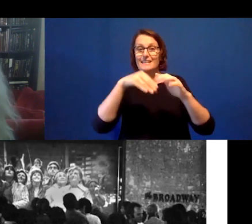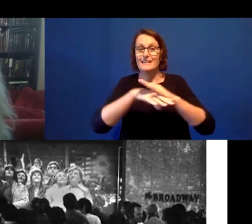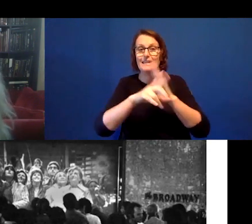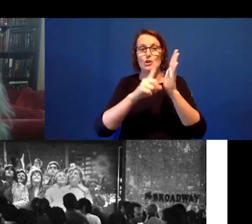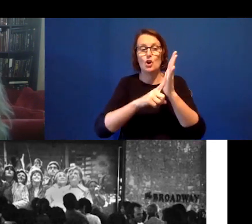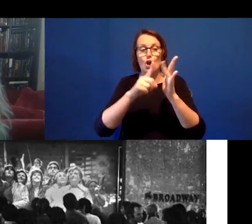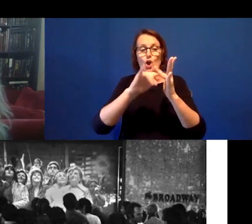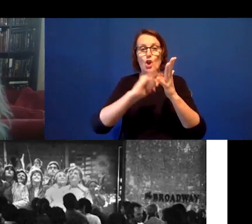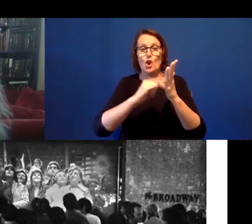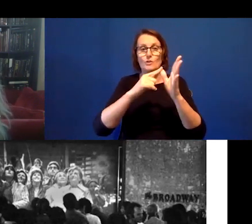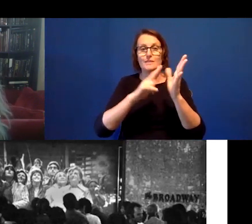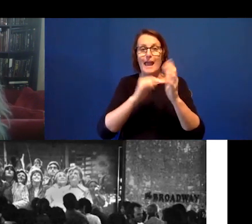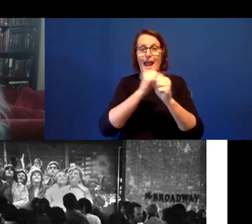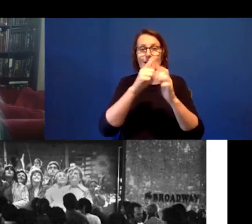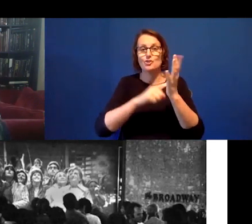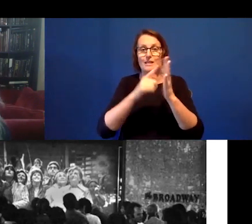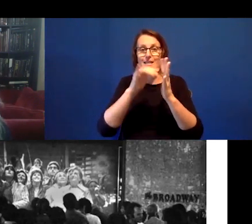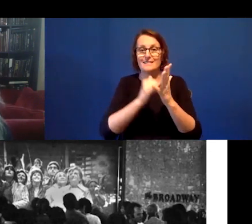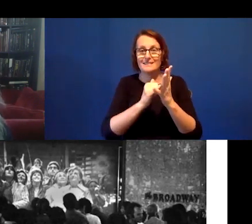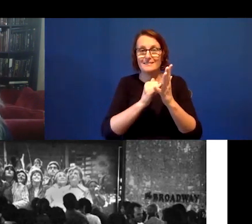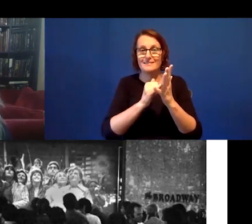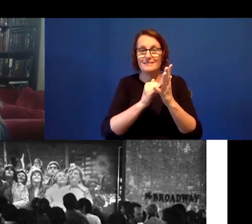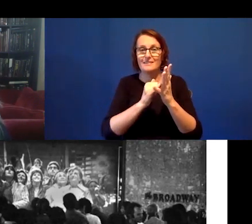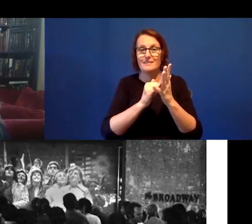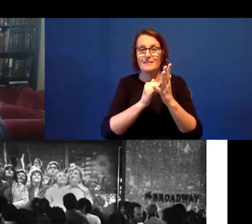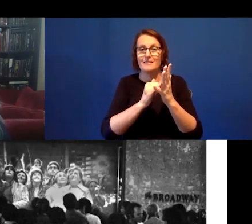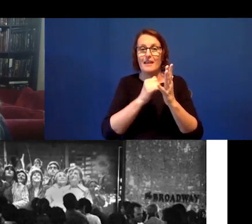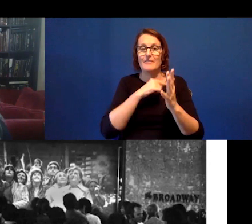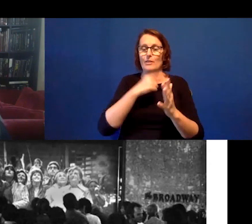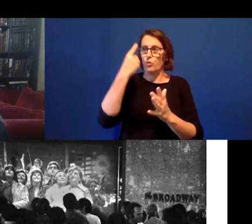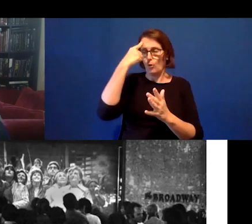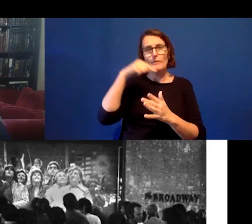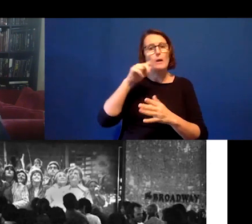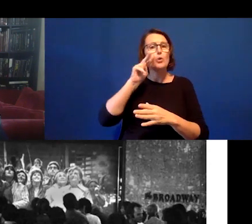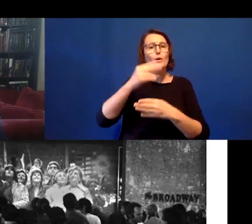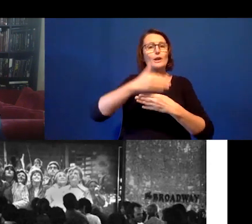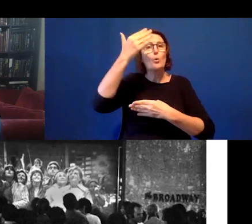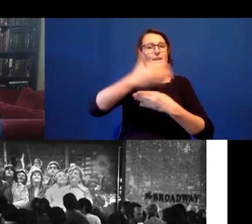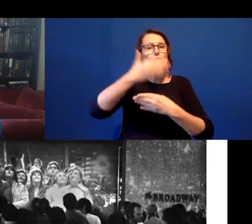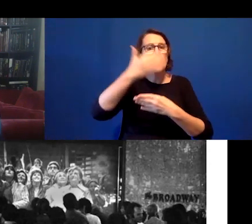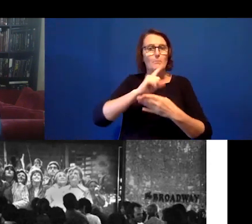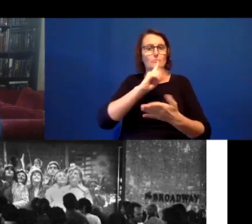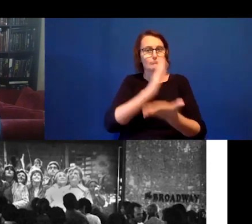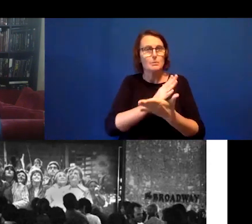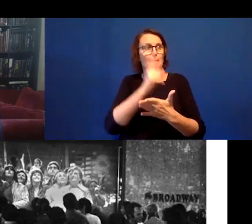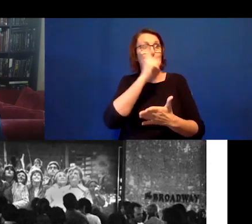they were looking at a window and then realising that there were people there. So, they were connected by satellite.